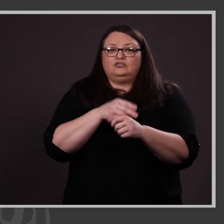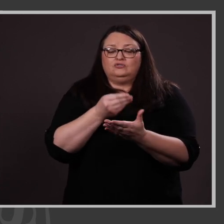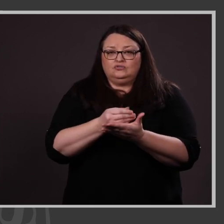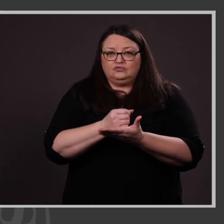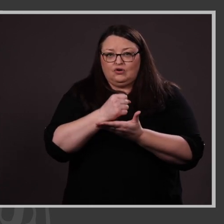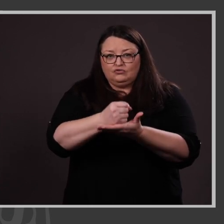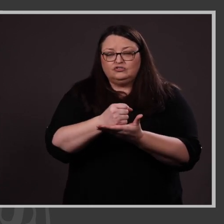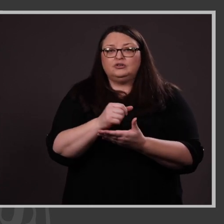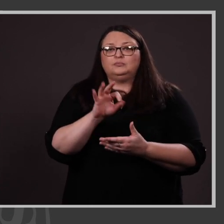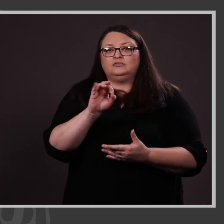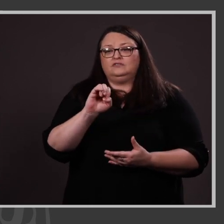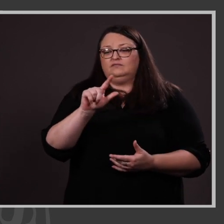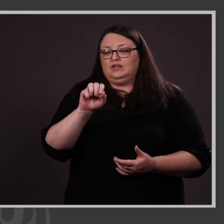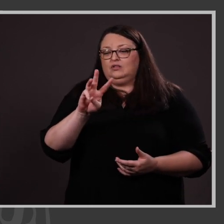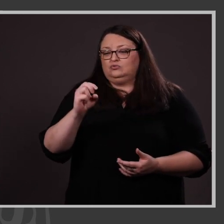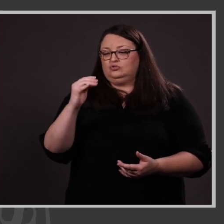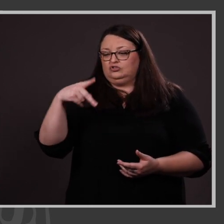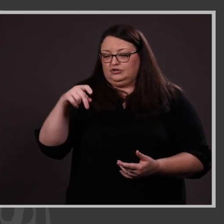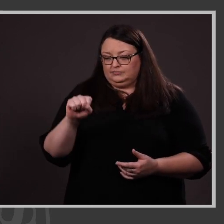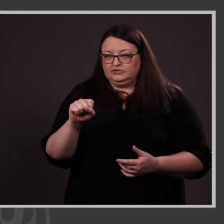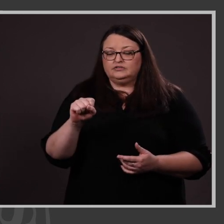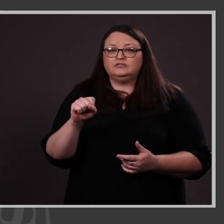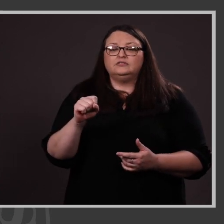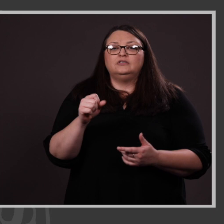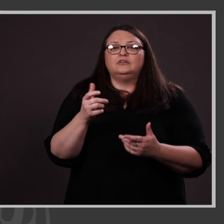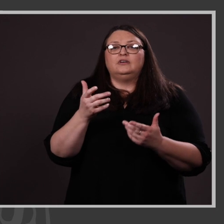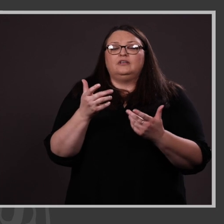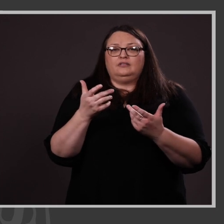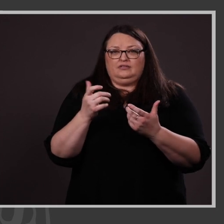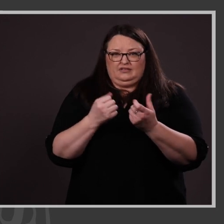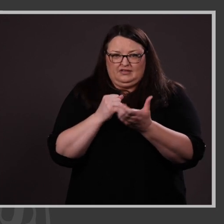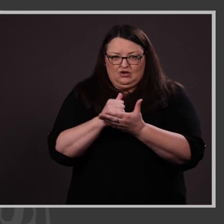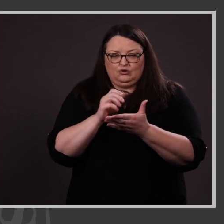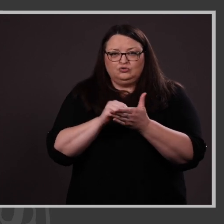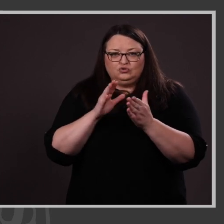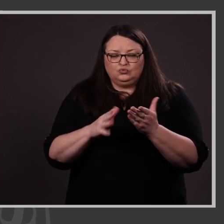works with students who wish to apply for nationally competitive scholarships, and we